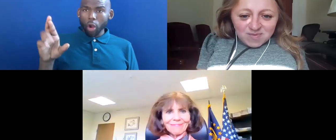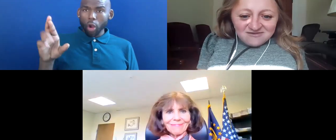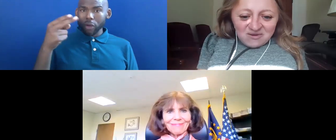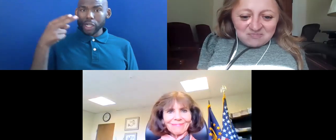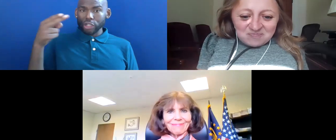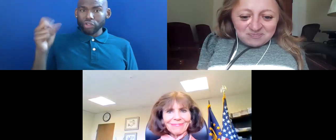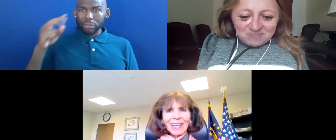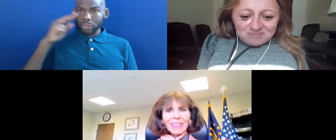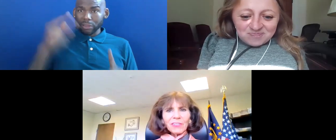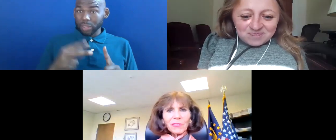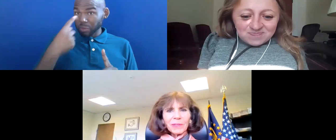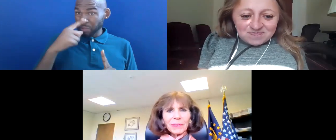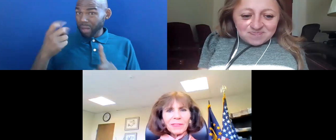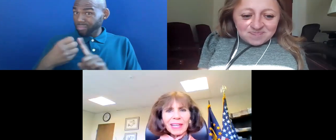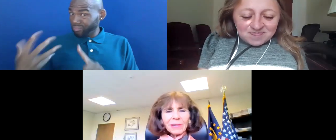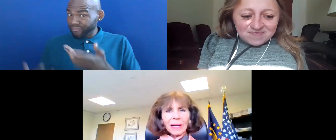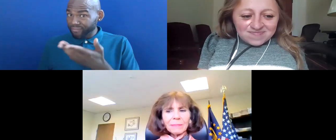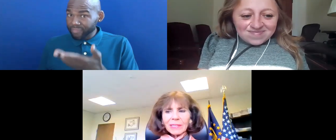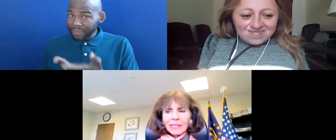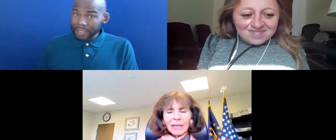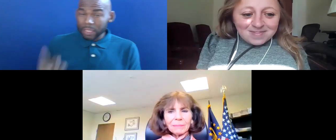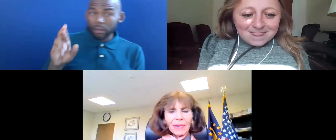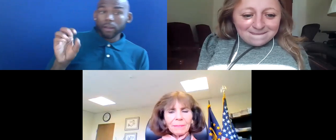OCR, HHS PERSPECTIVE?